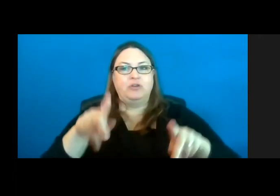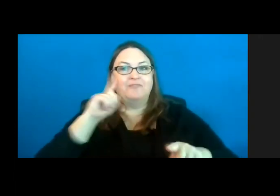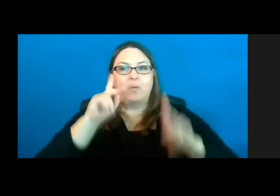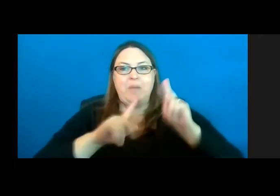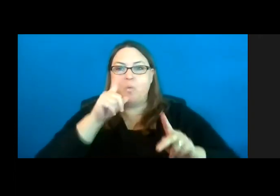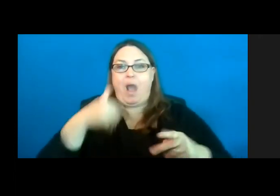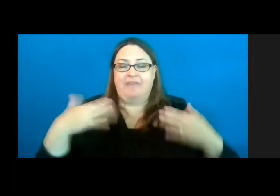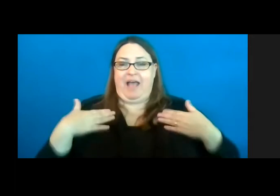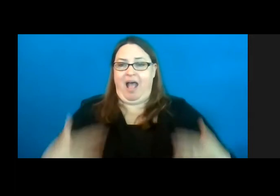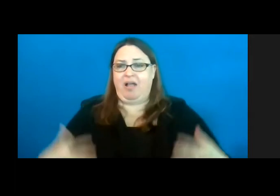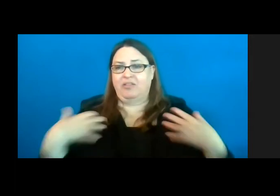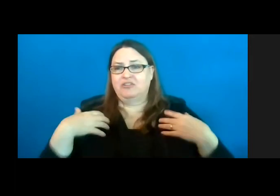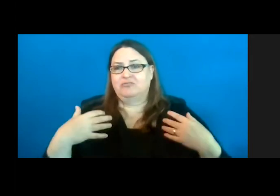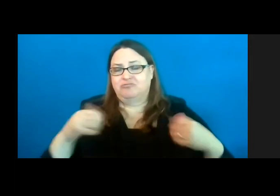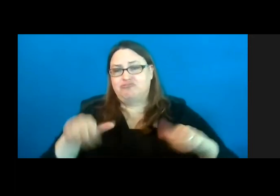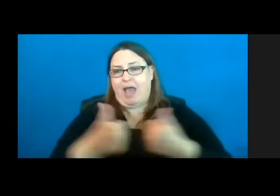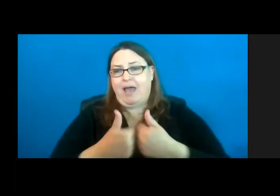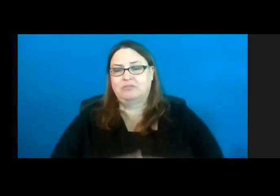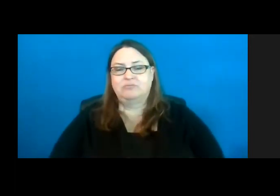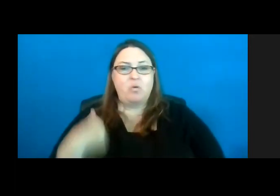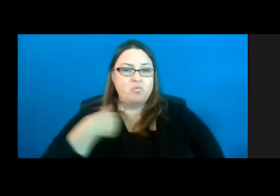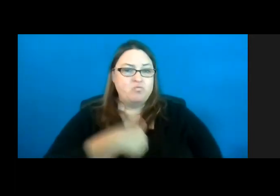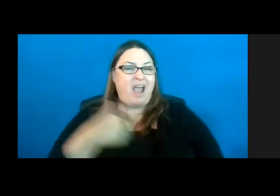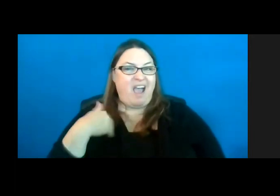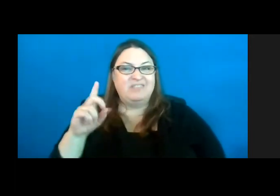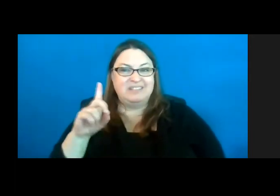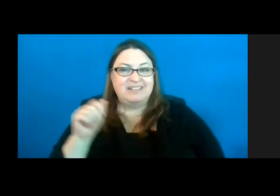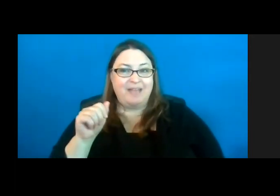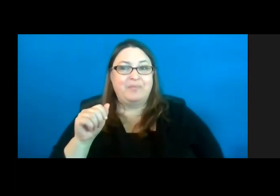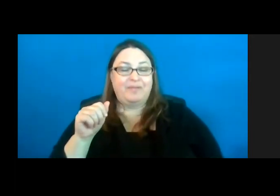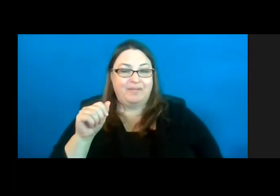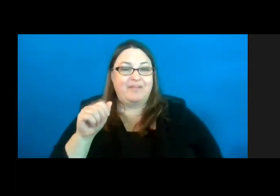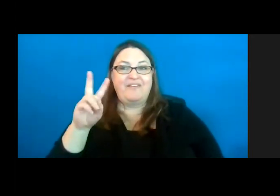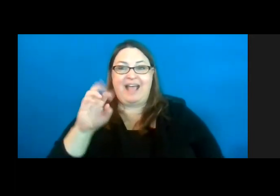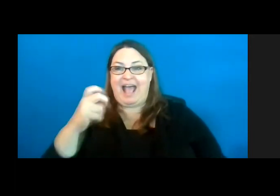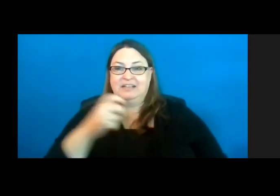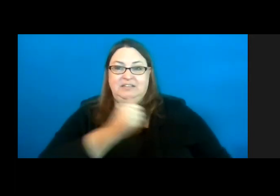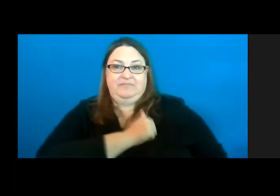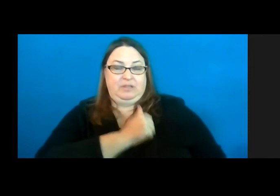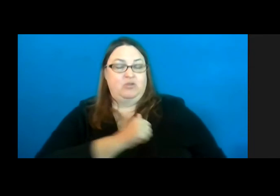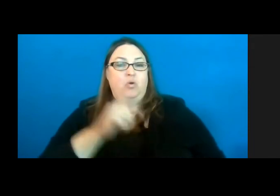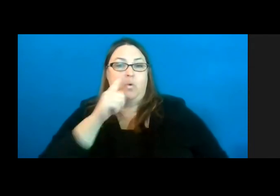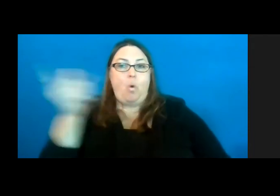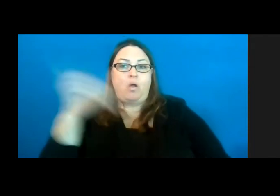Disabled veterans are coming home with a tough reintegration and I'm a firm believer in nature